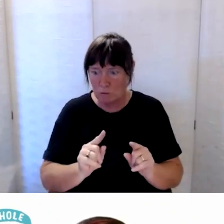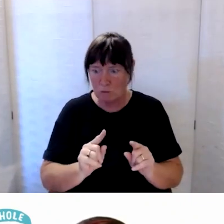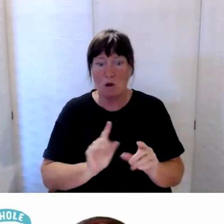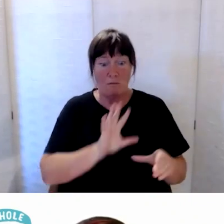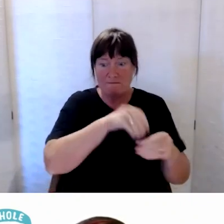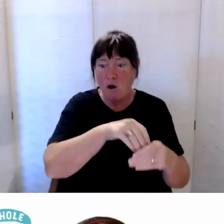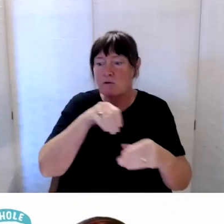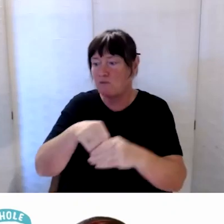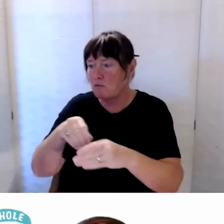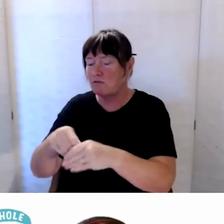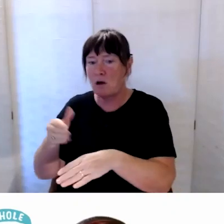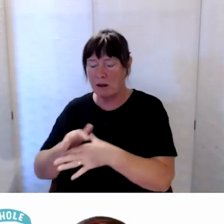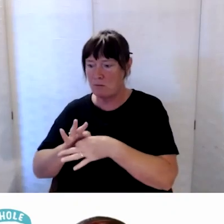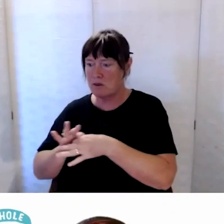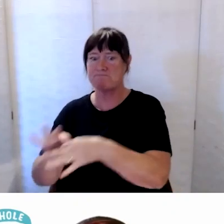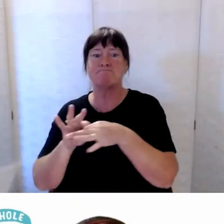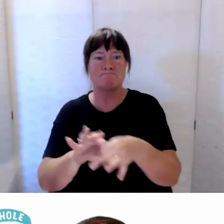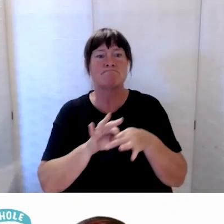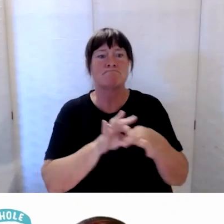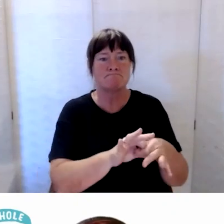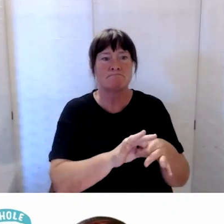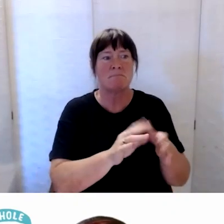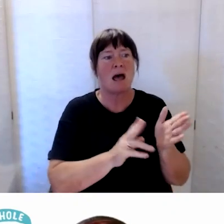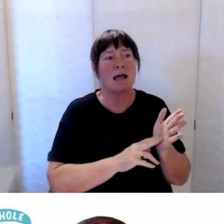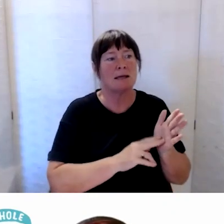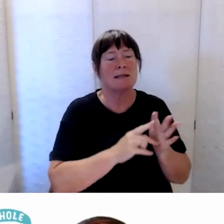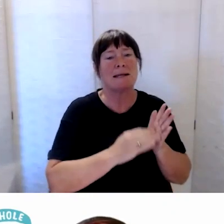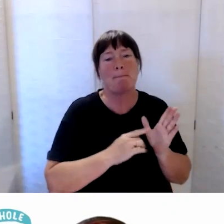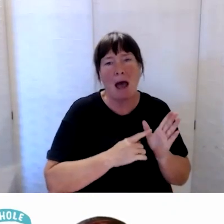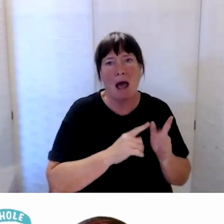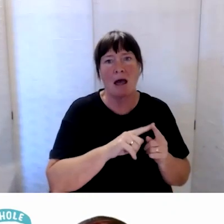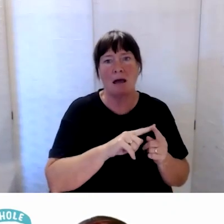working closely with NEMA and closely with those organisations